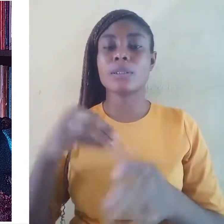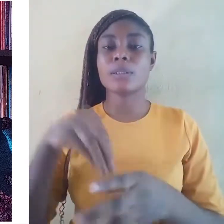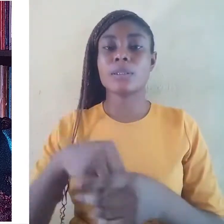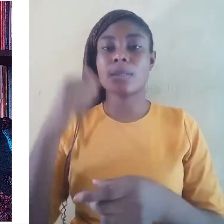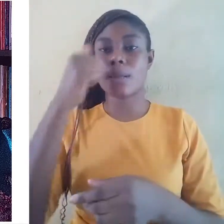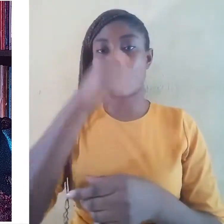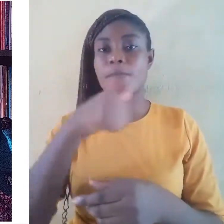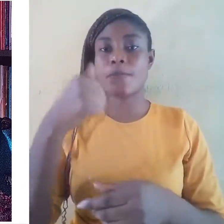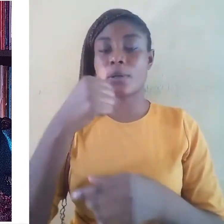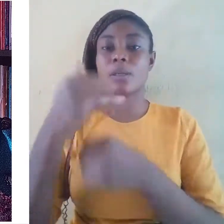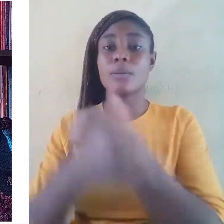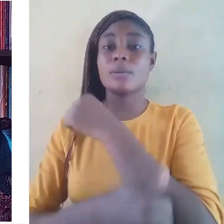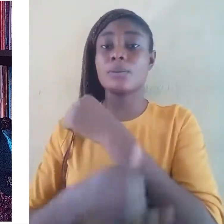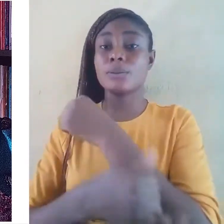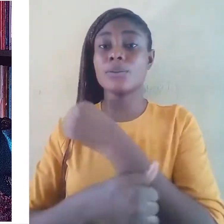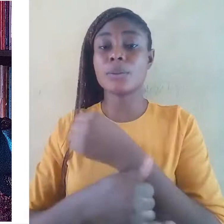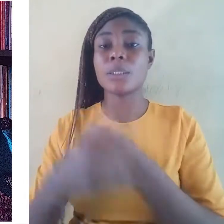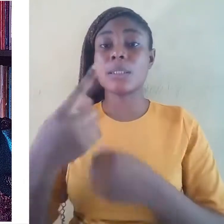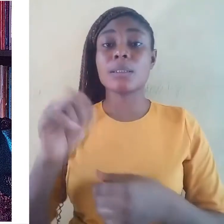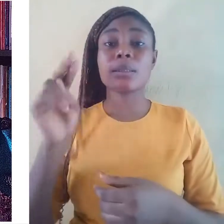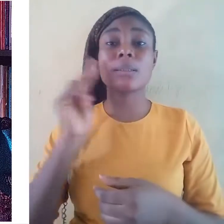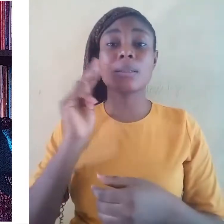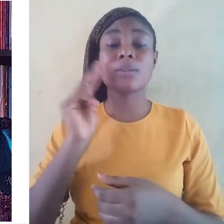The Nigerian scenario is a case in point.